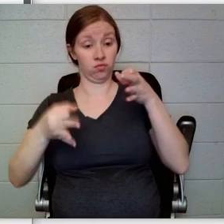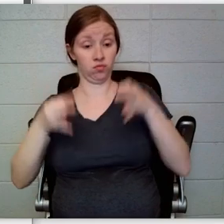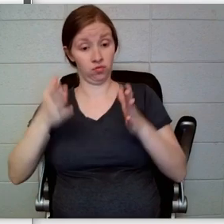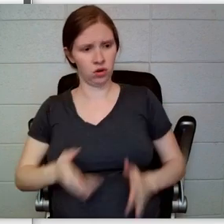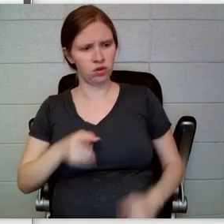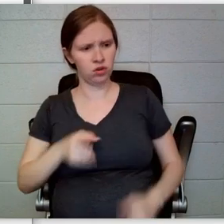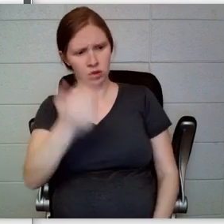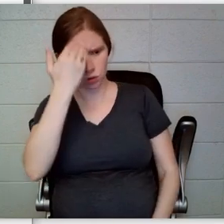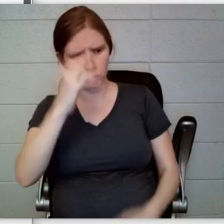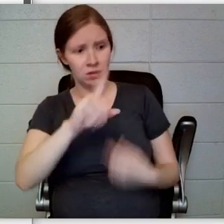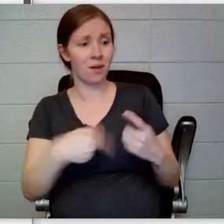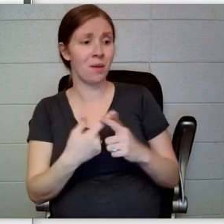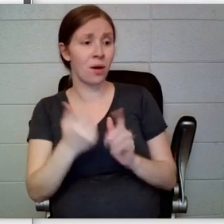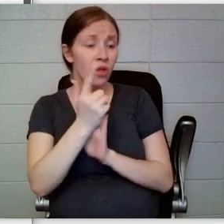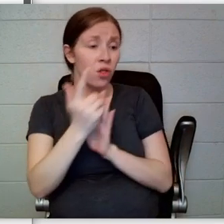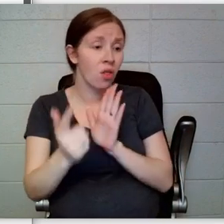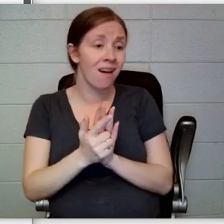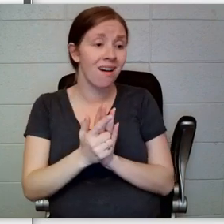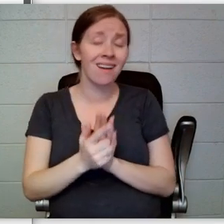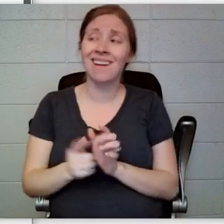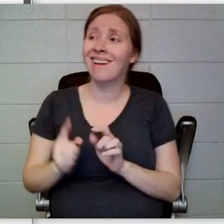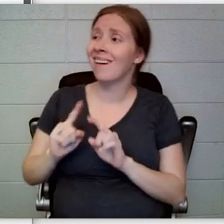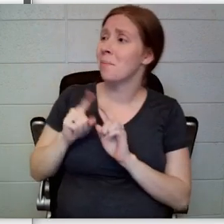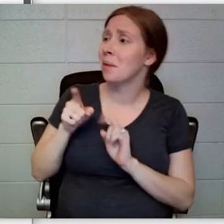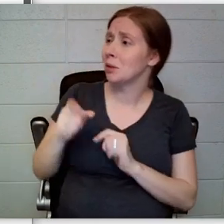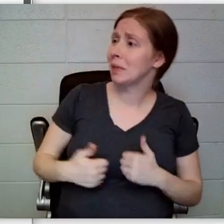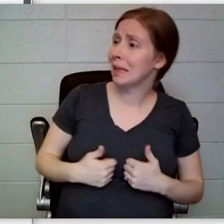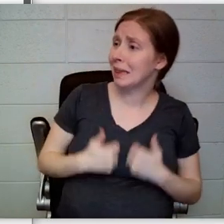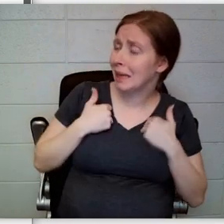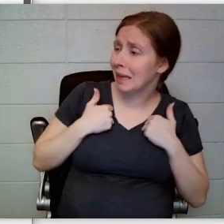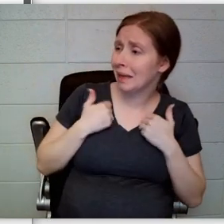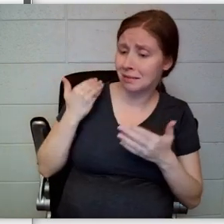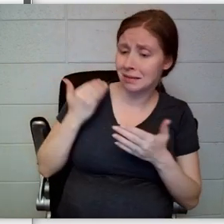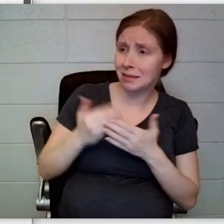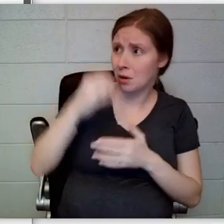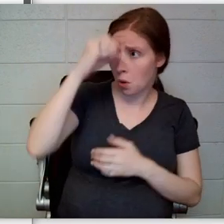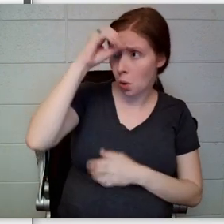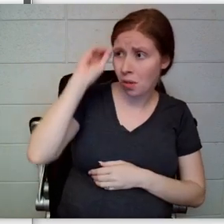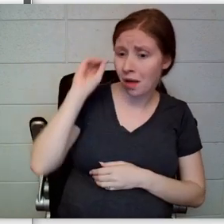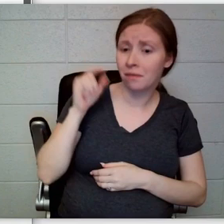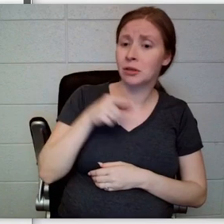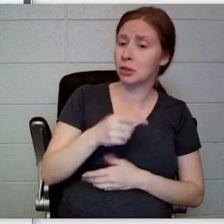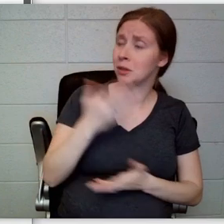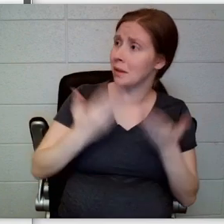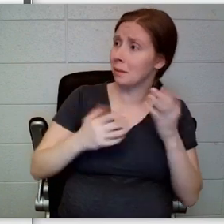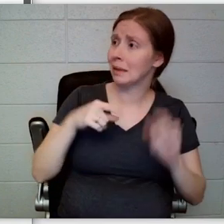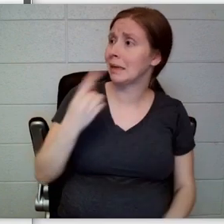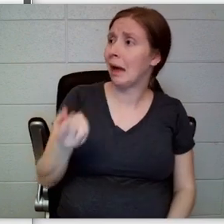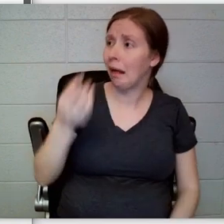“But she’s also Olaf’s neighbor,” Violet replied, “and she might tell himthat we had asked.”